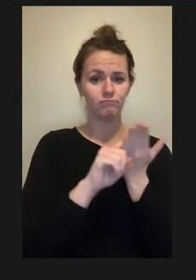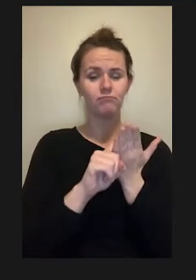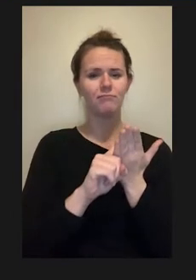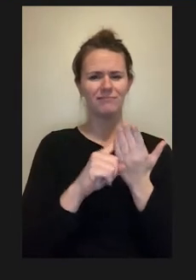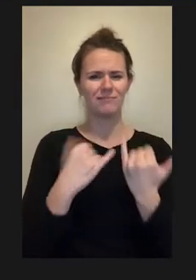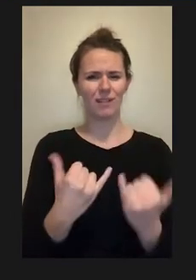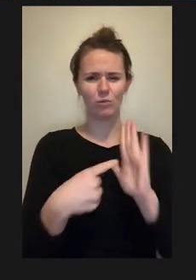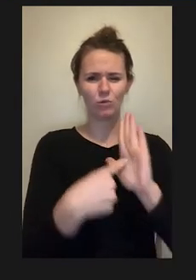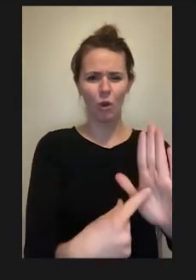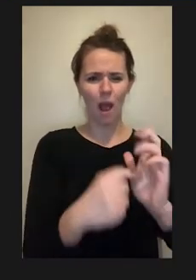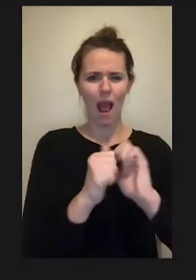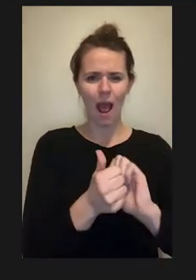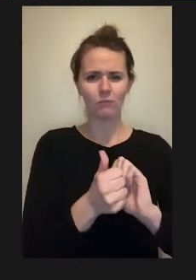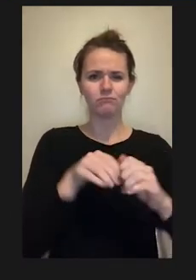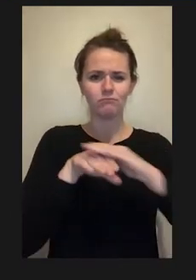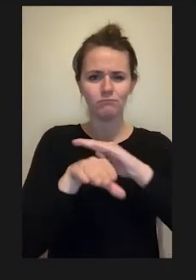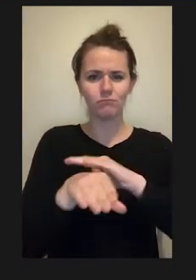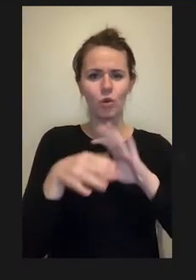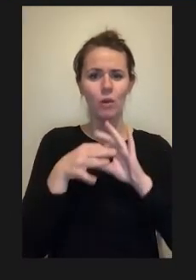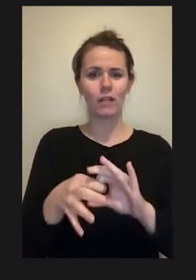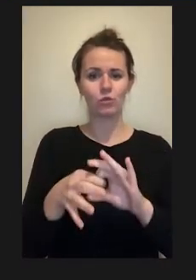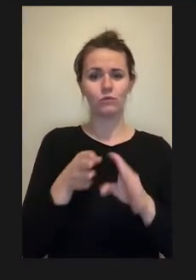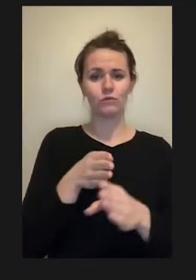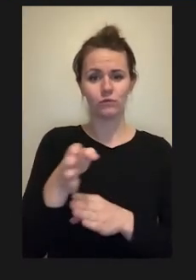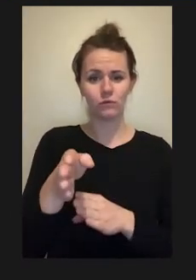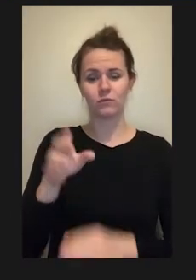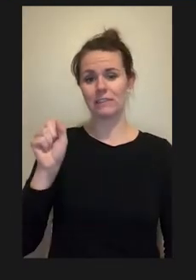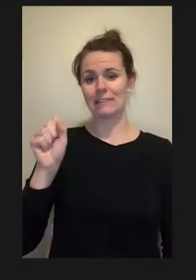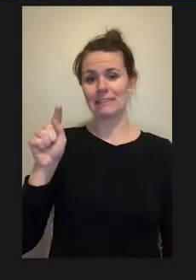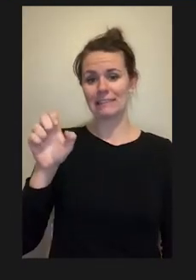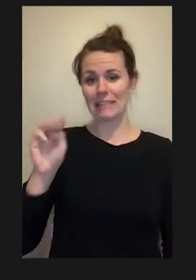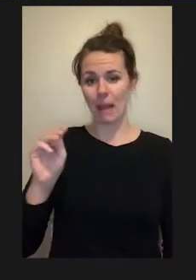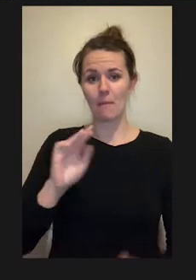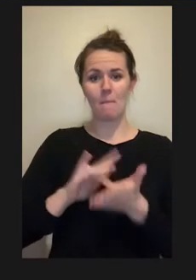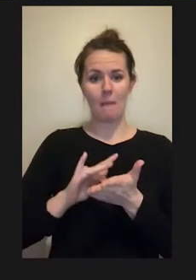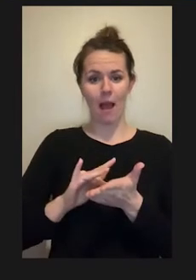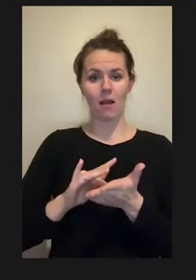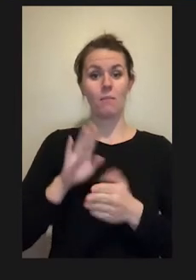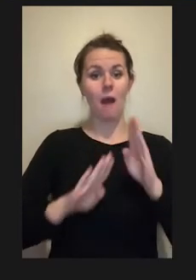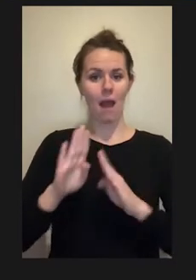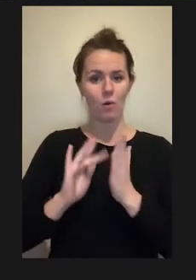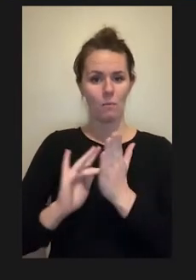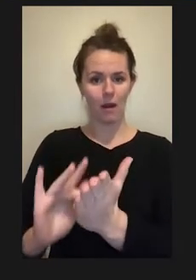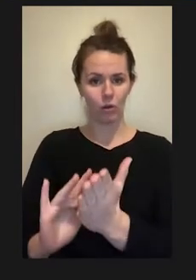I hope this will be instructive for further conversation on promoting the inclusion